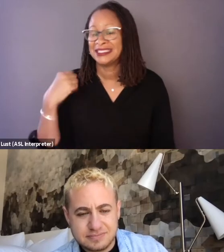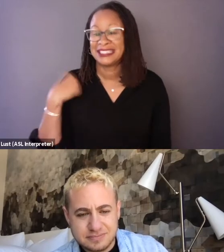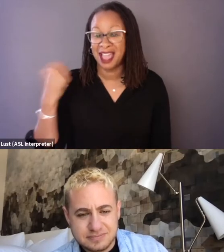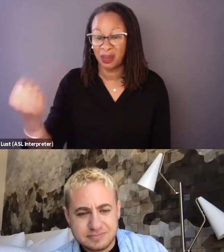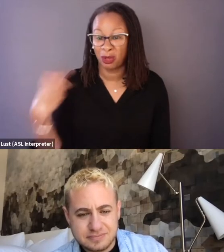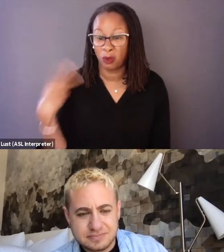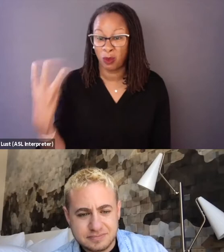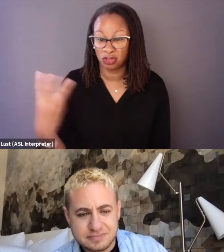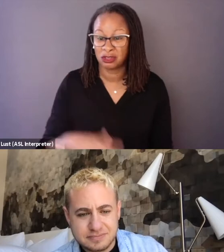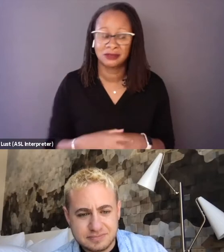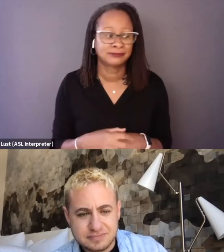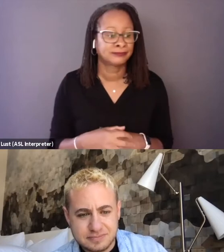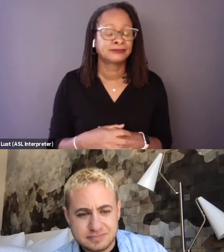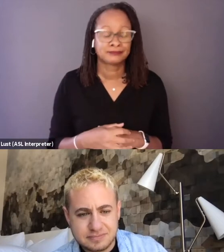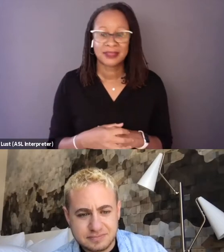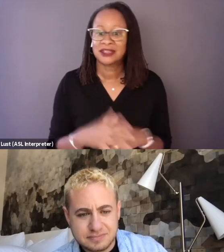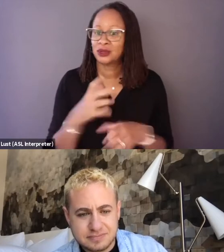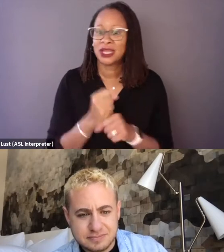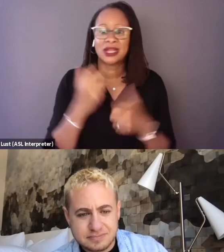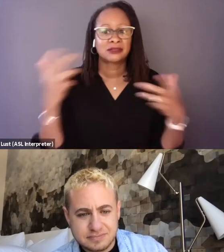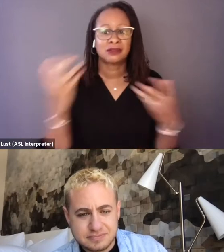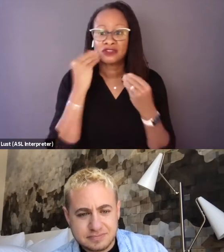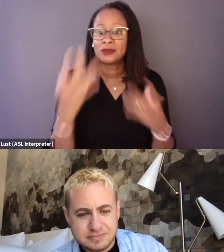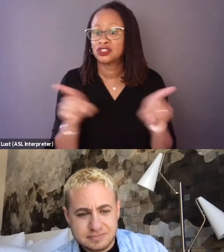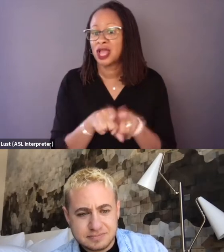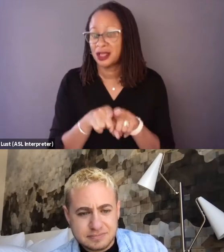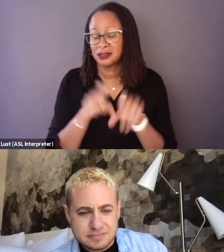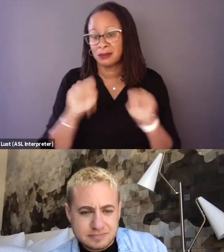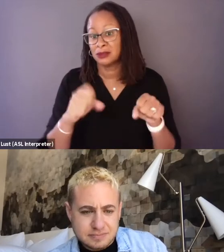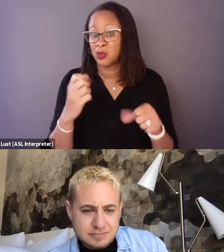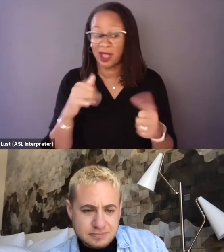just get as much information as I can, so I could be there for this family